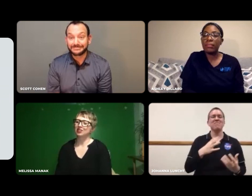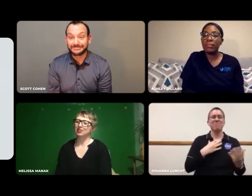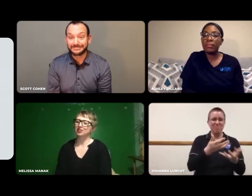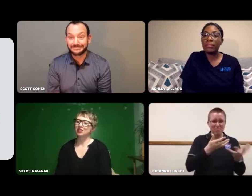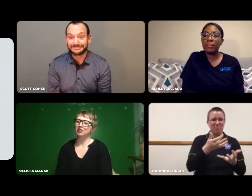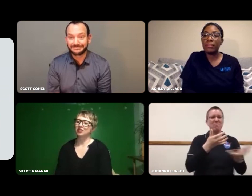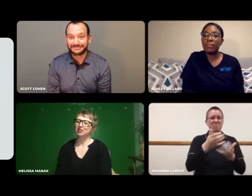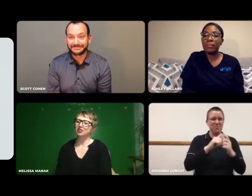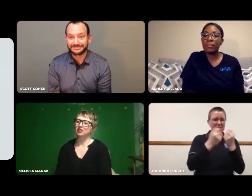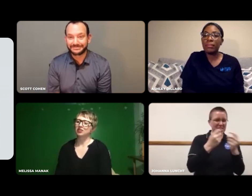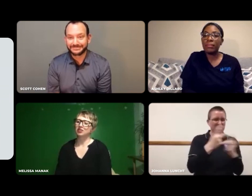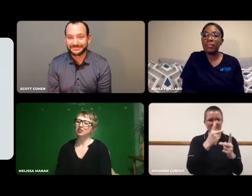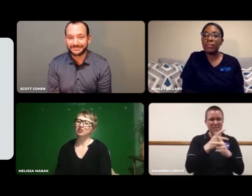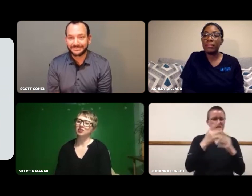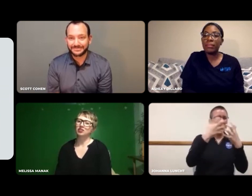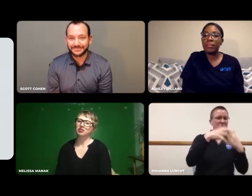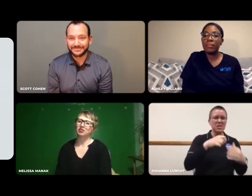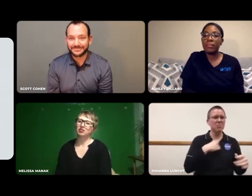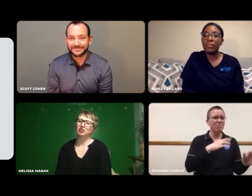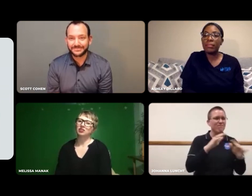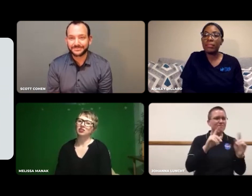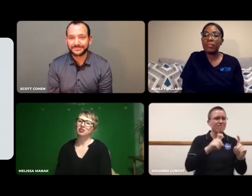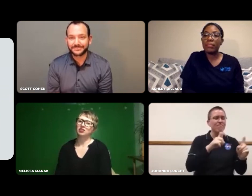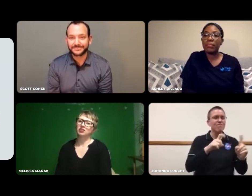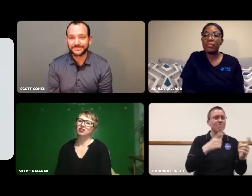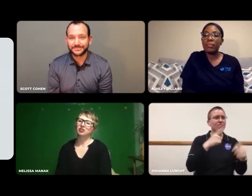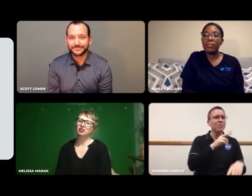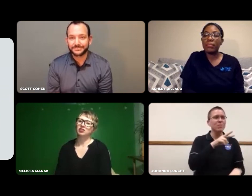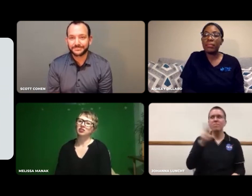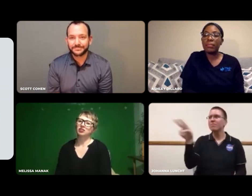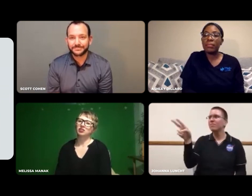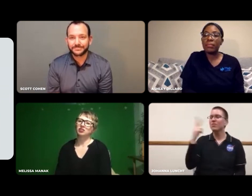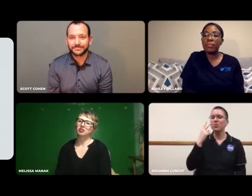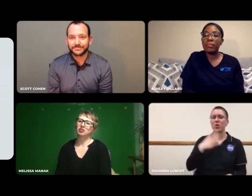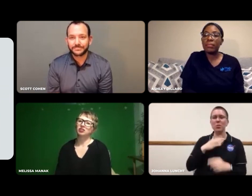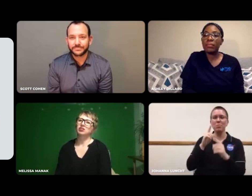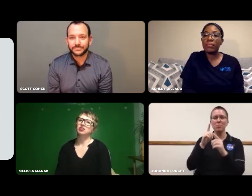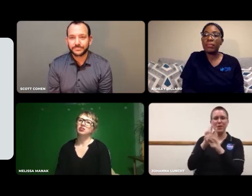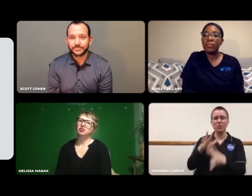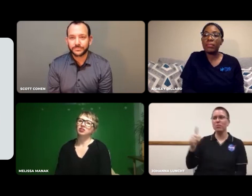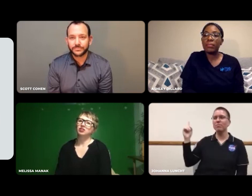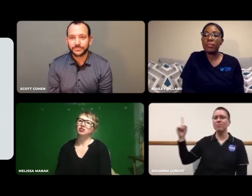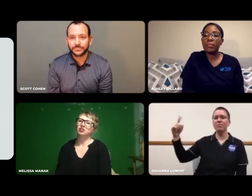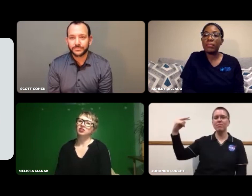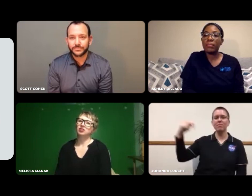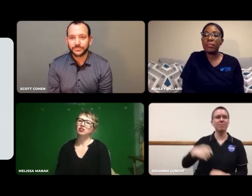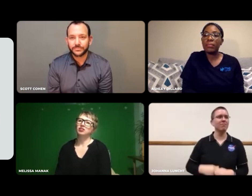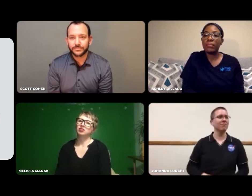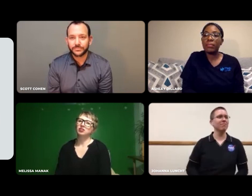I accepted the challenge and worked with the team figuring out what to do. I saw this mentor.